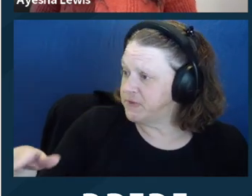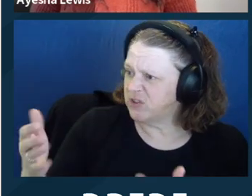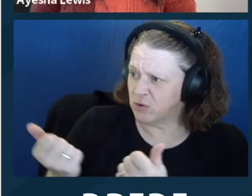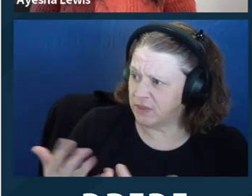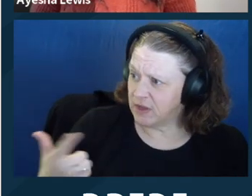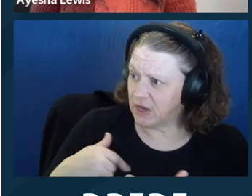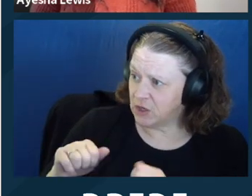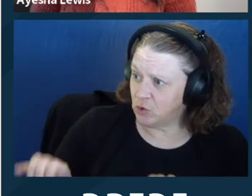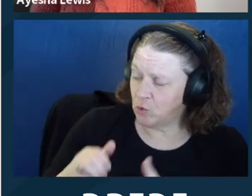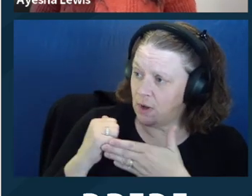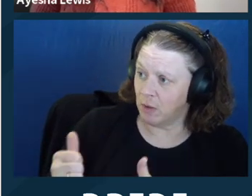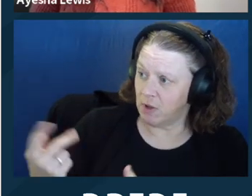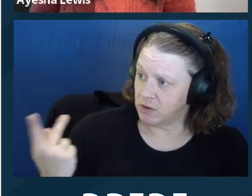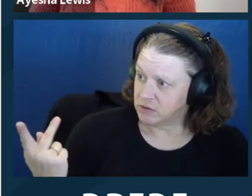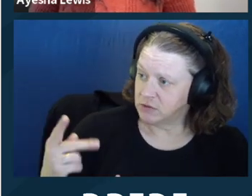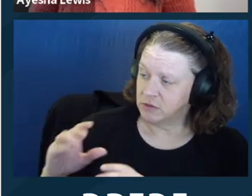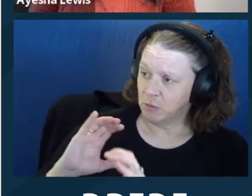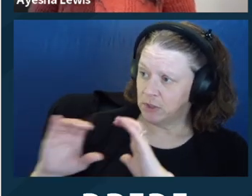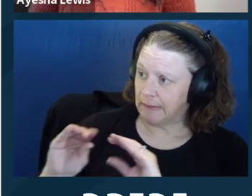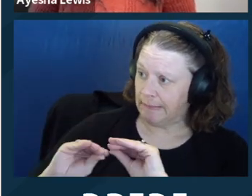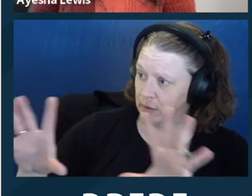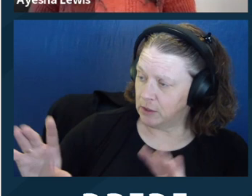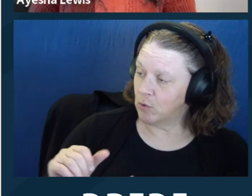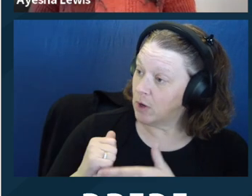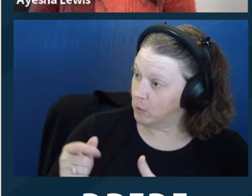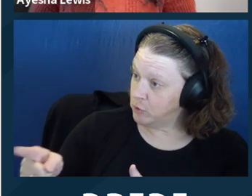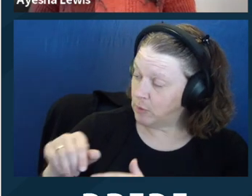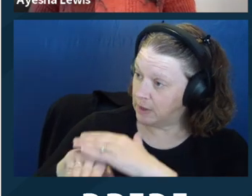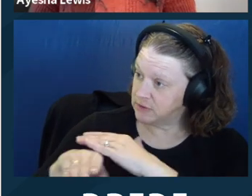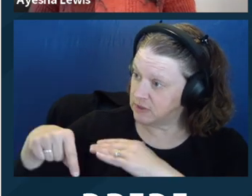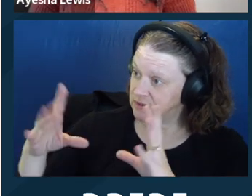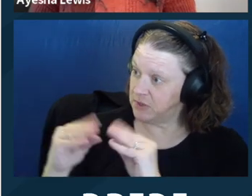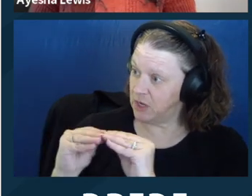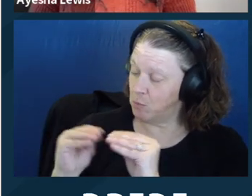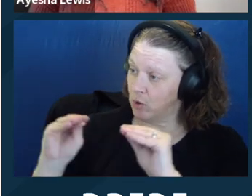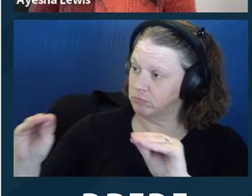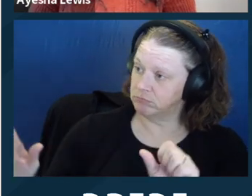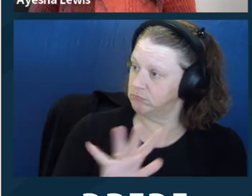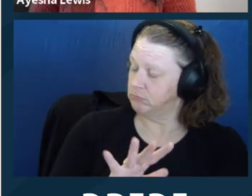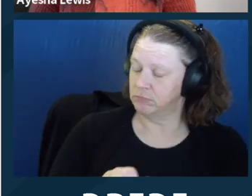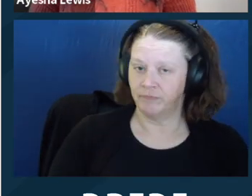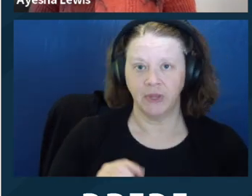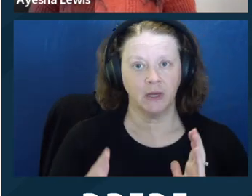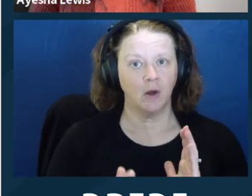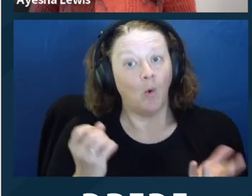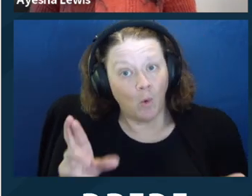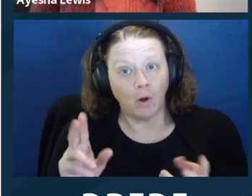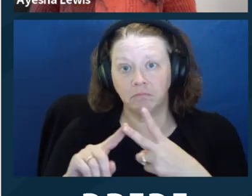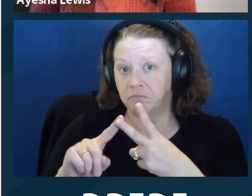people ‑‑ or you could say sometimes people have trouble keeping track of dates and times for meetings. Would it help if I sent you a text reminder